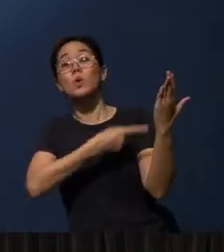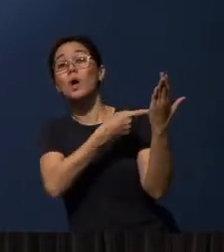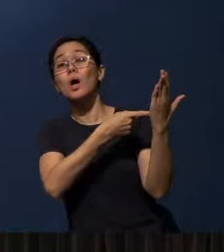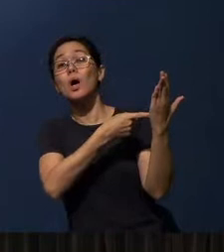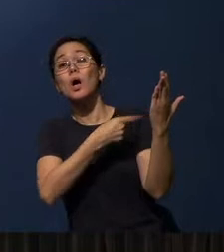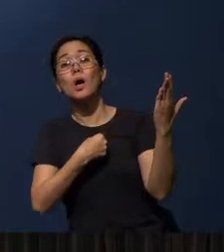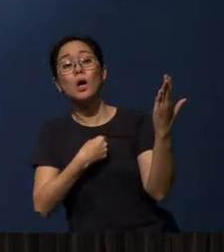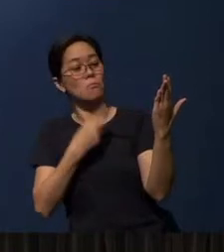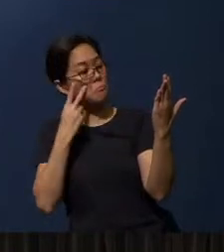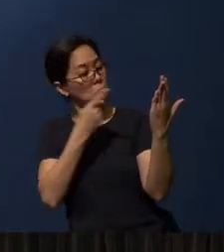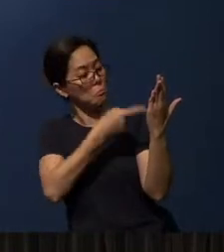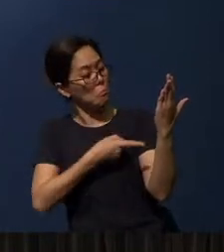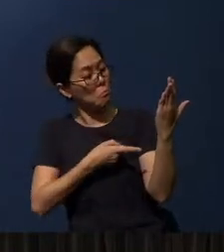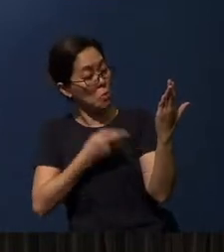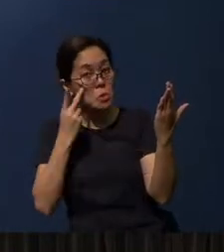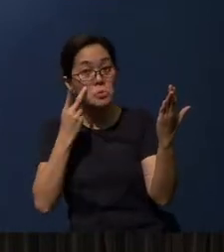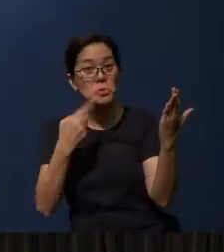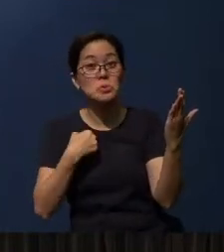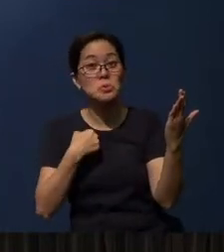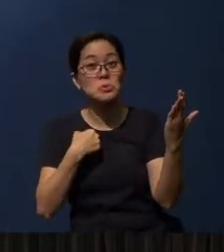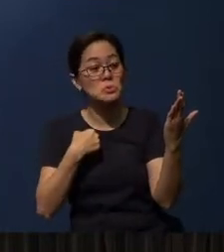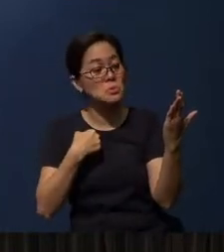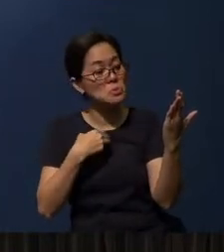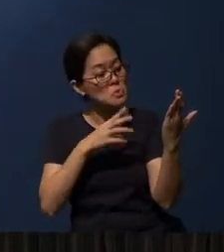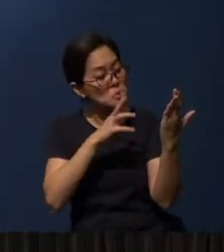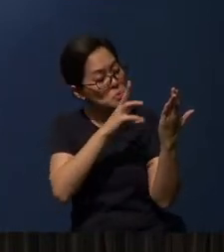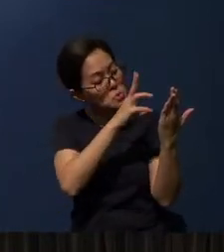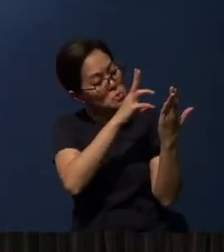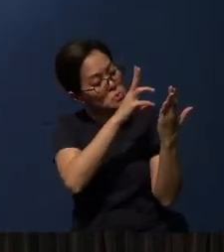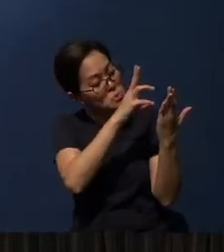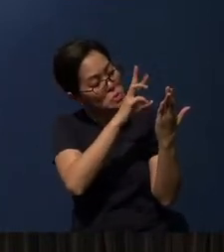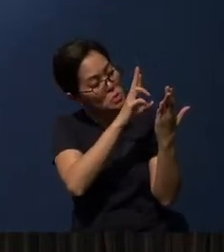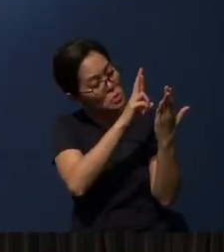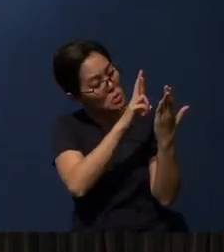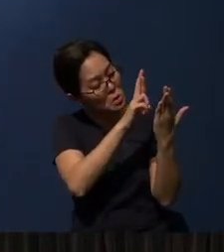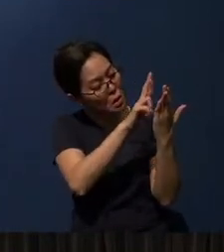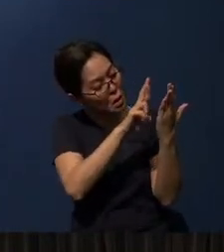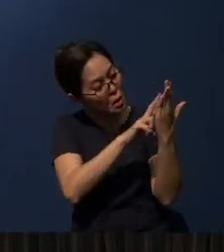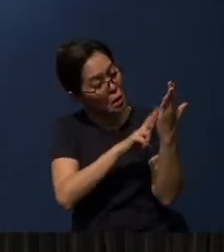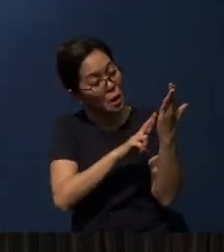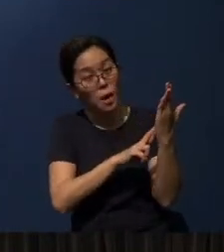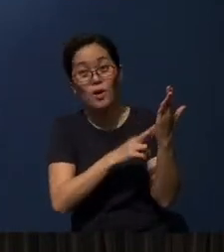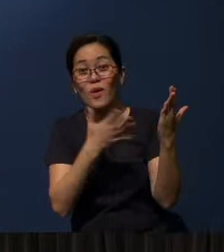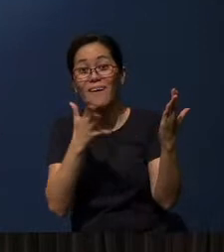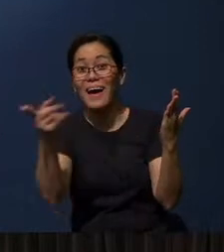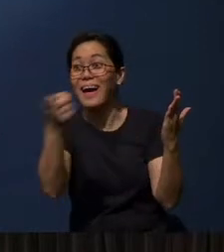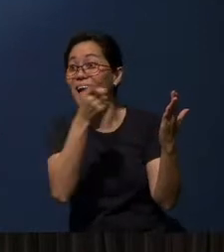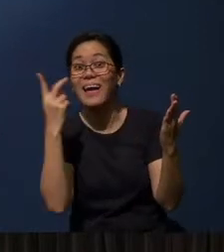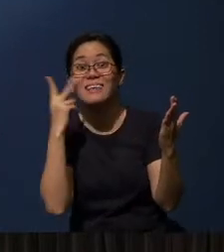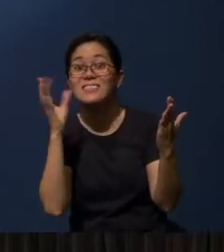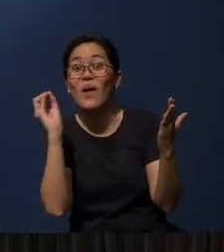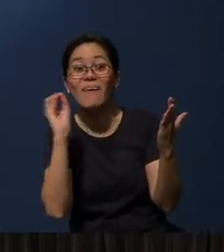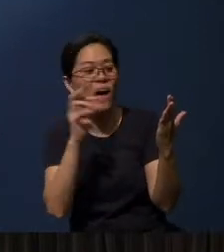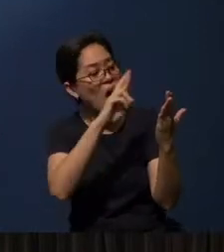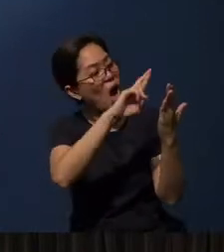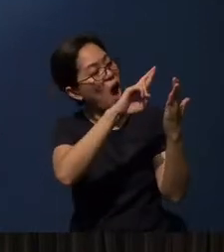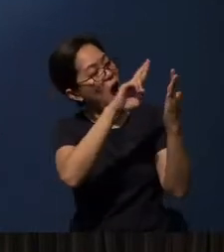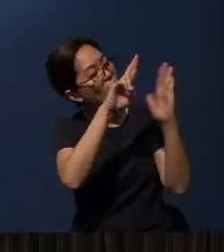Do you see 6 “R”s? You don't see ah? 6 “R”s. Do you see 6 “R”s there?